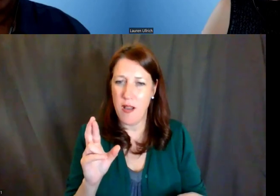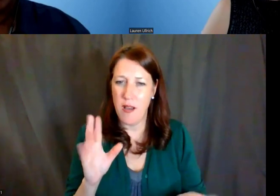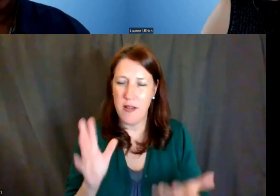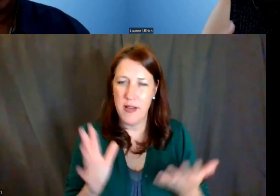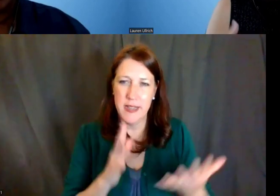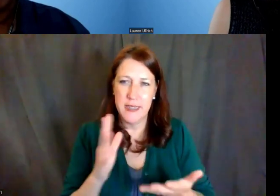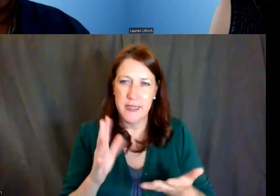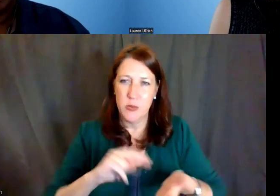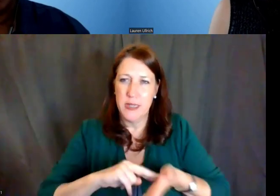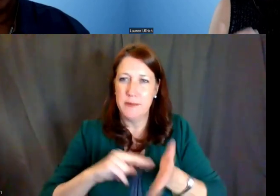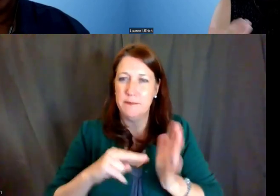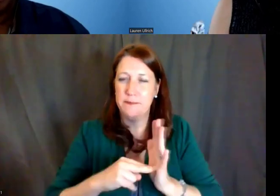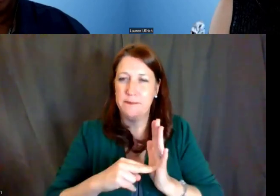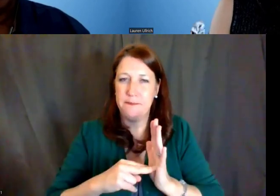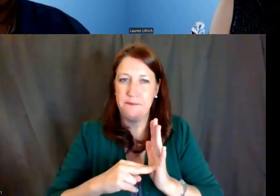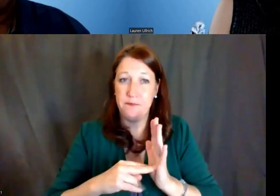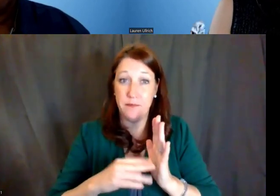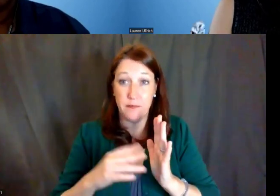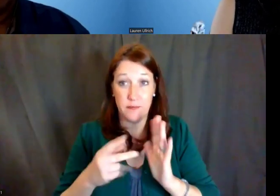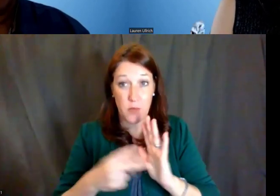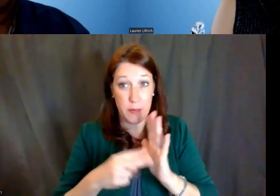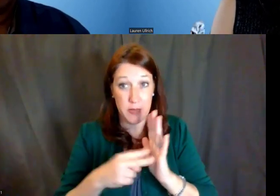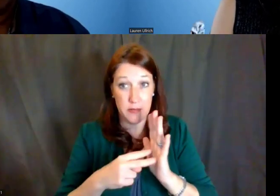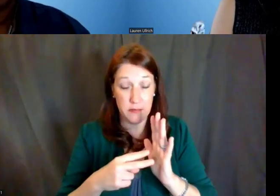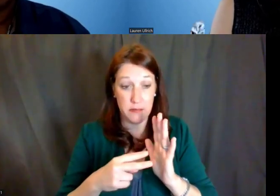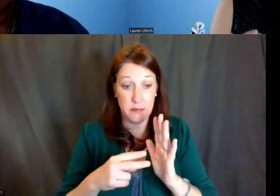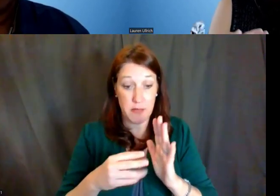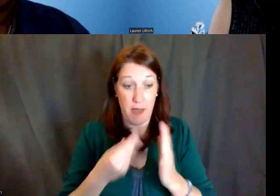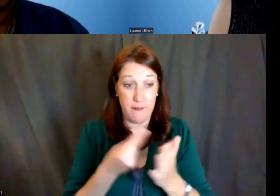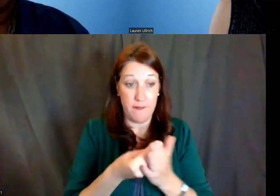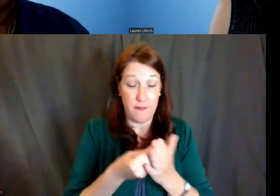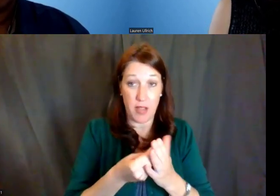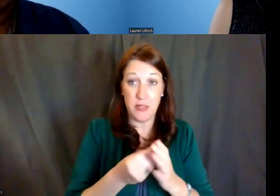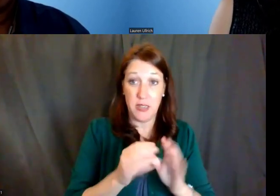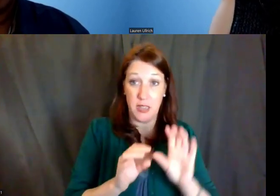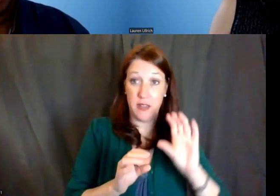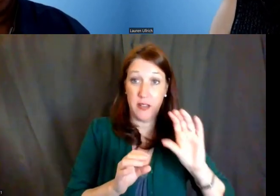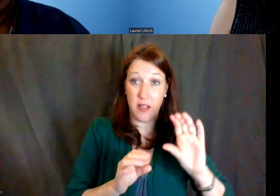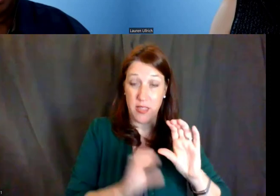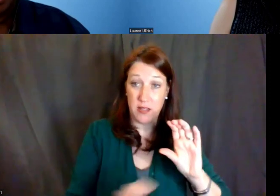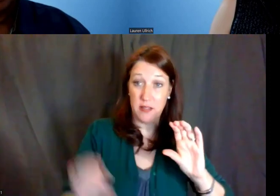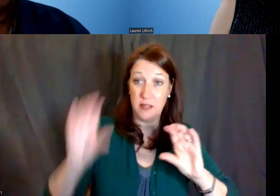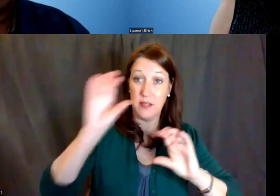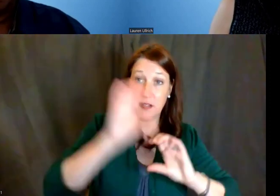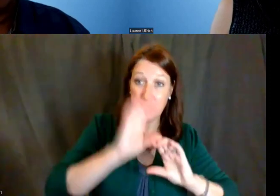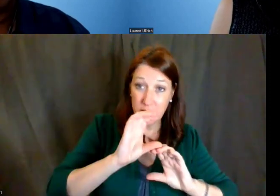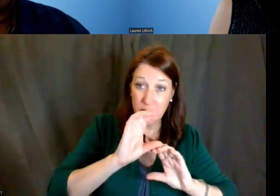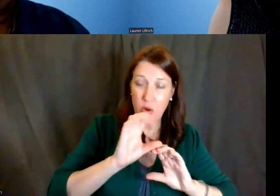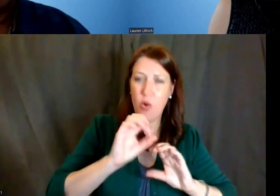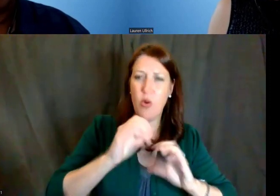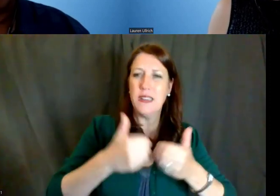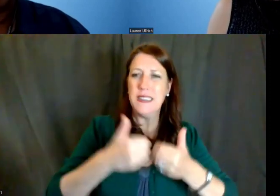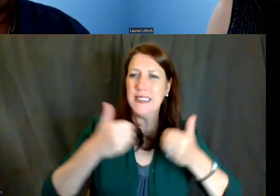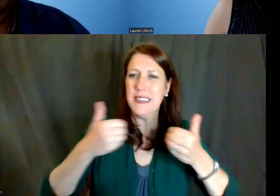So if it's on top of another funding mechanism, is there's separate programs, or how does that work?